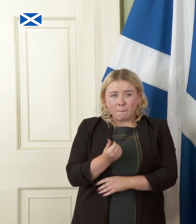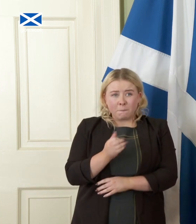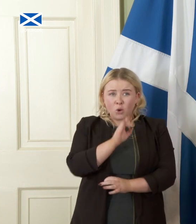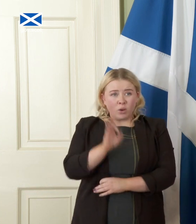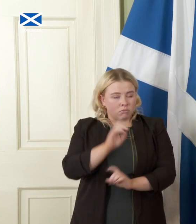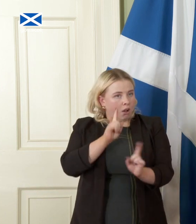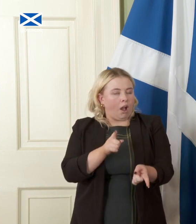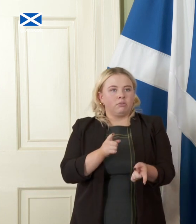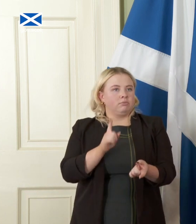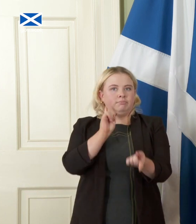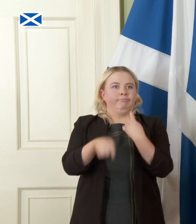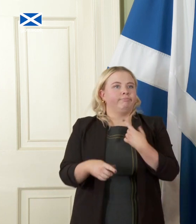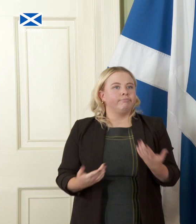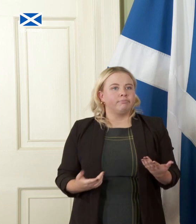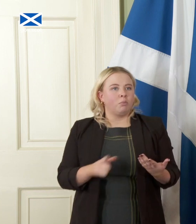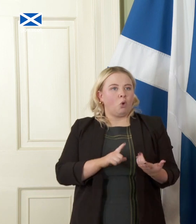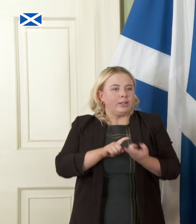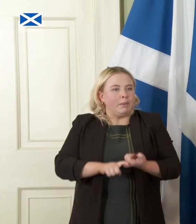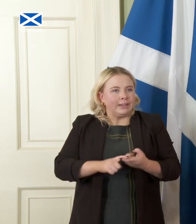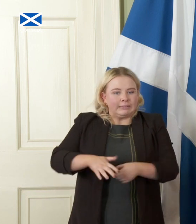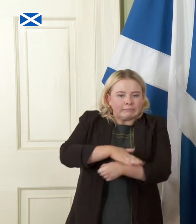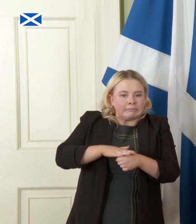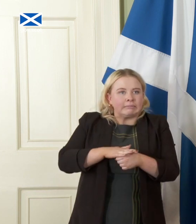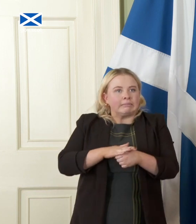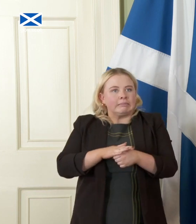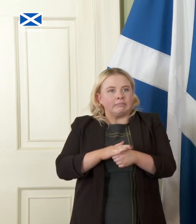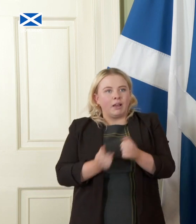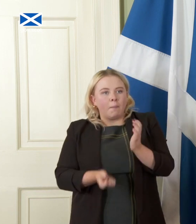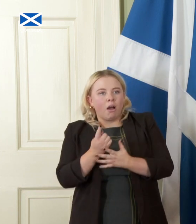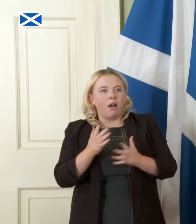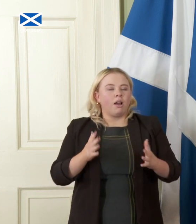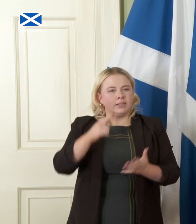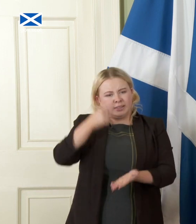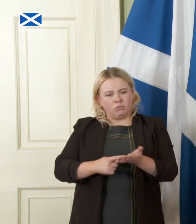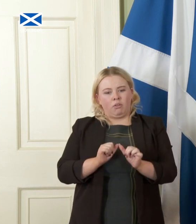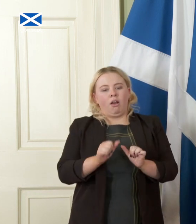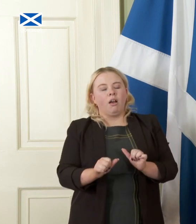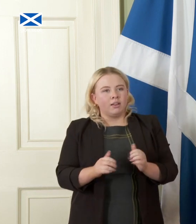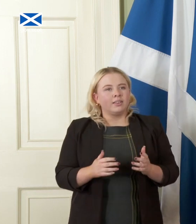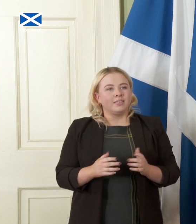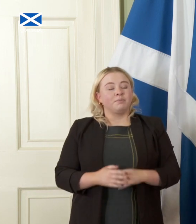because it depends on circumstances and the decisions that are taken and that comes back to